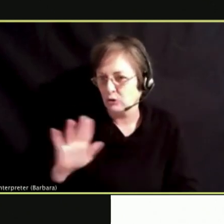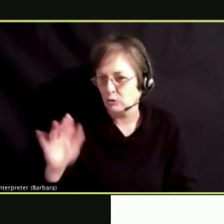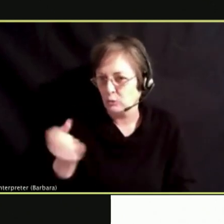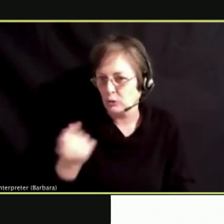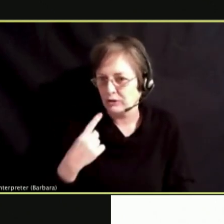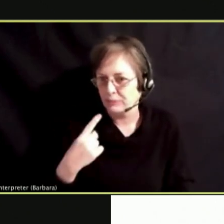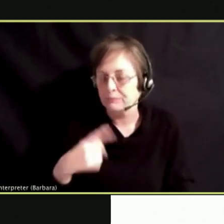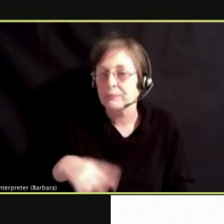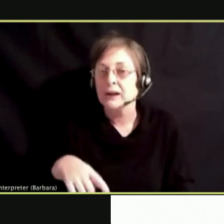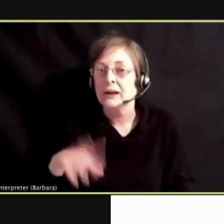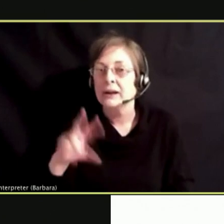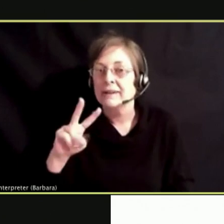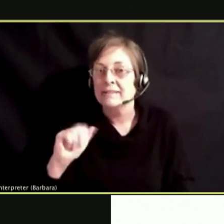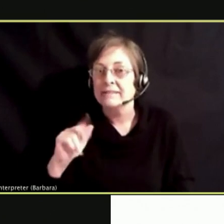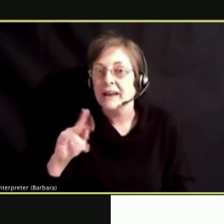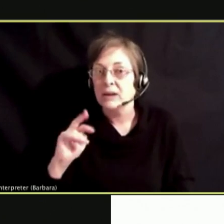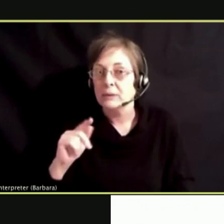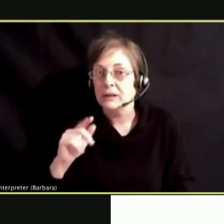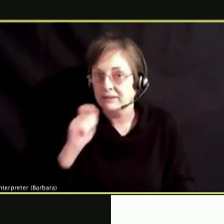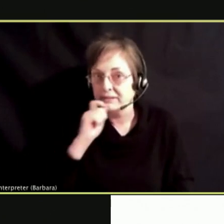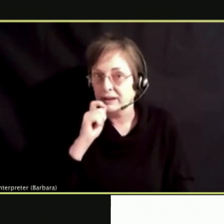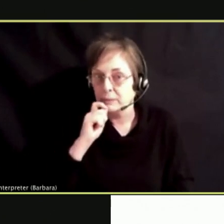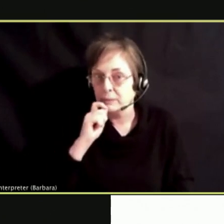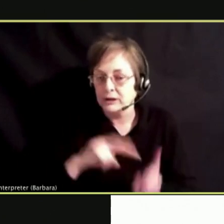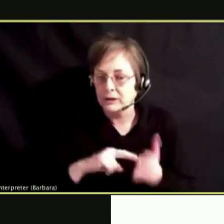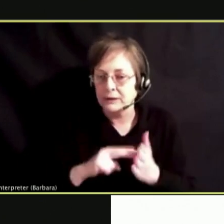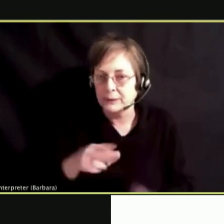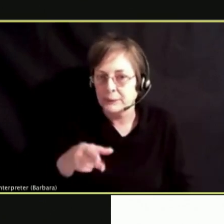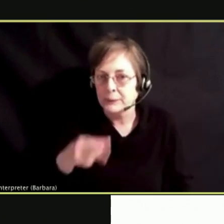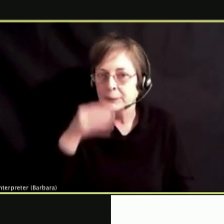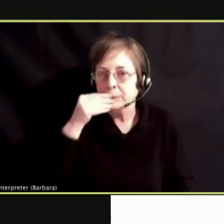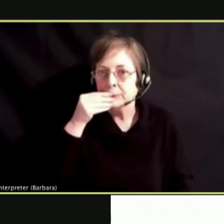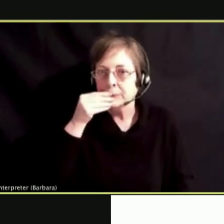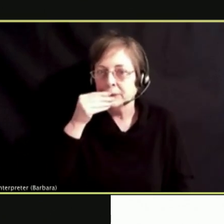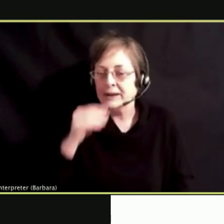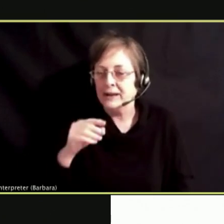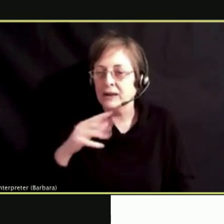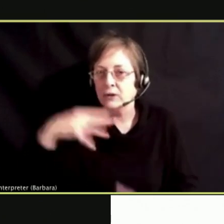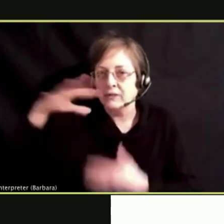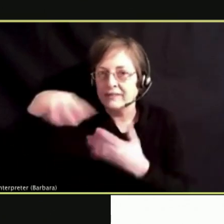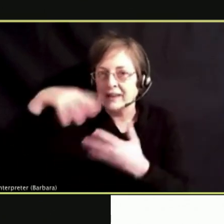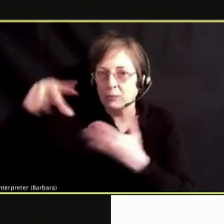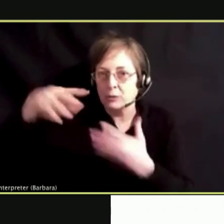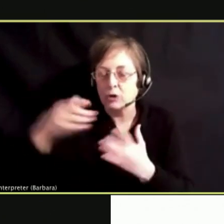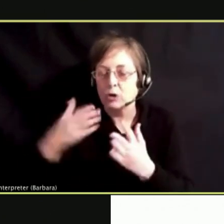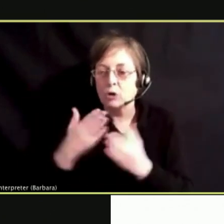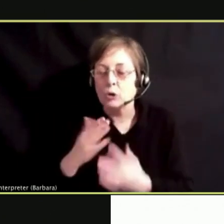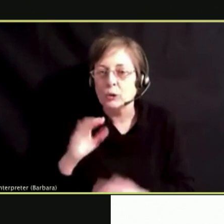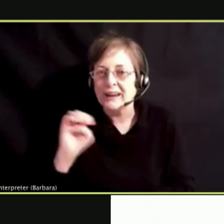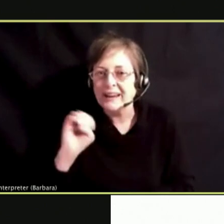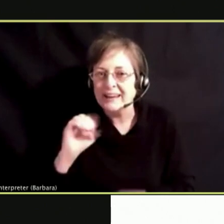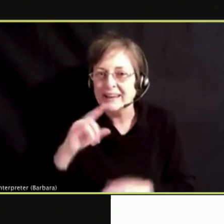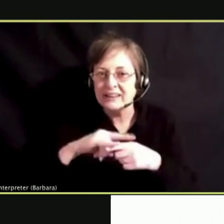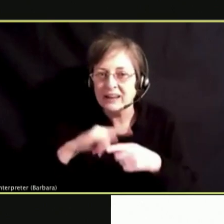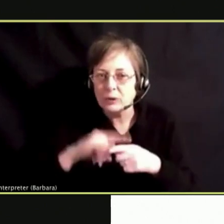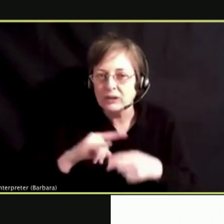VAPING IS INHALING OF A VAPOR THROUGH AN ELECTRONIC E-CIGARETTE OR OTHER VAPING DEVICE.